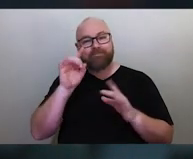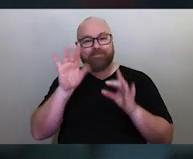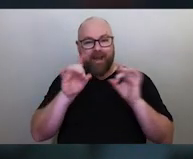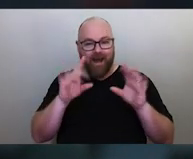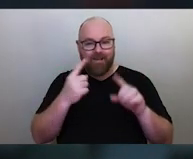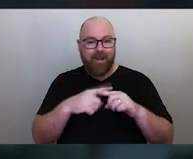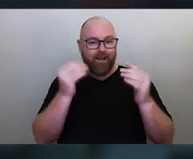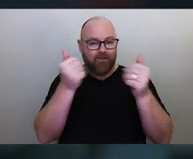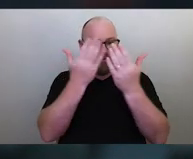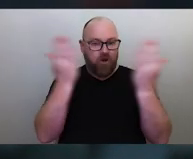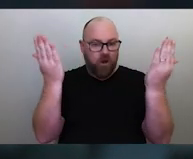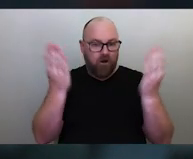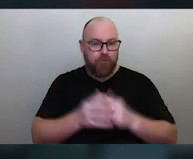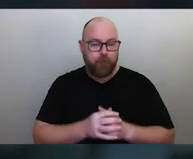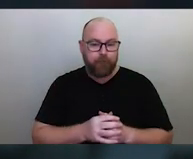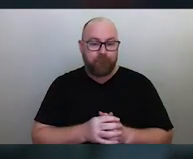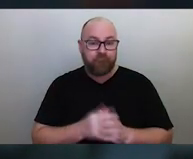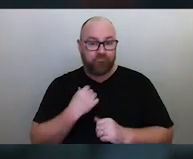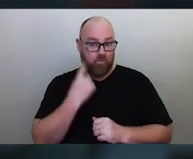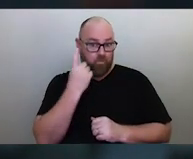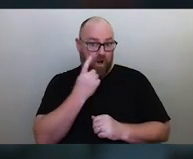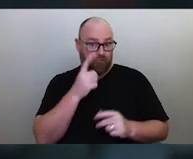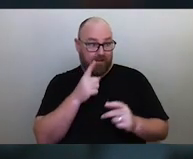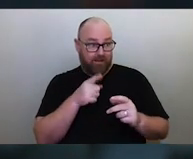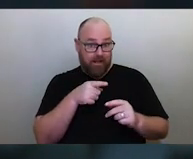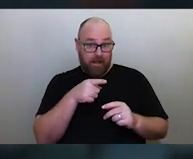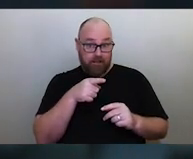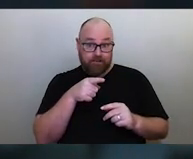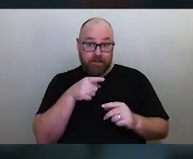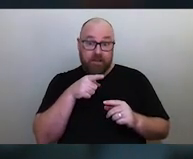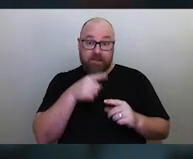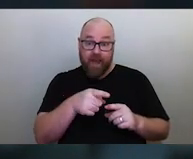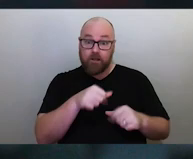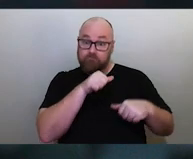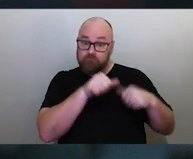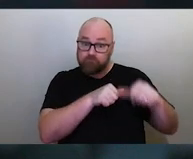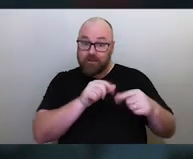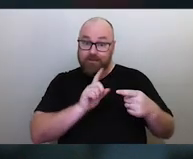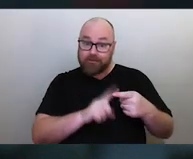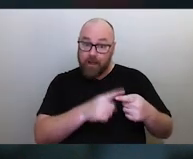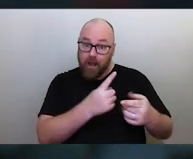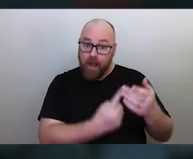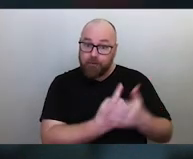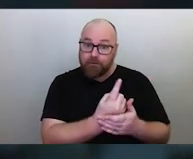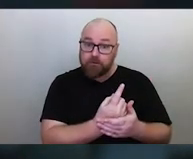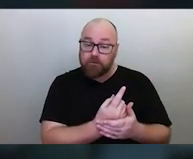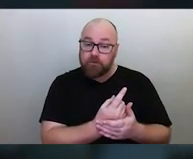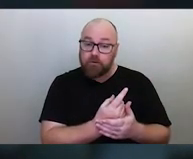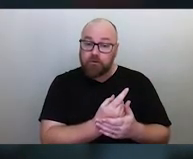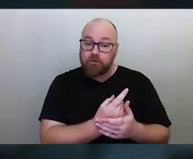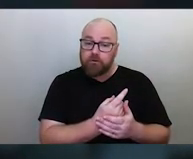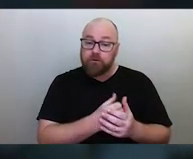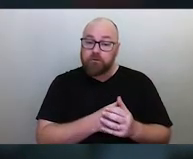I guess I'm wondering, does that practice still continue or is there some effort to try to retain that